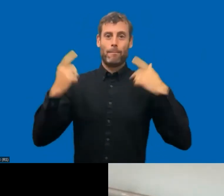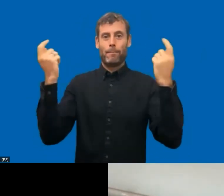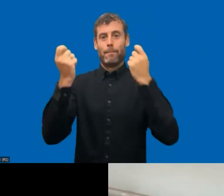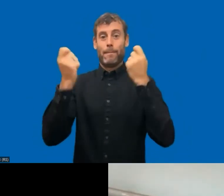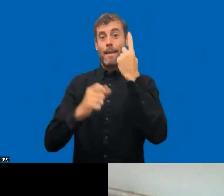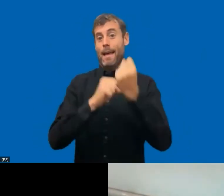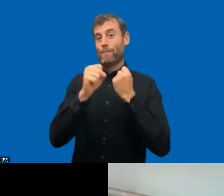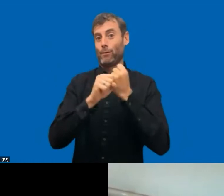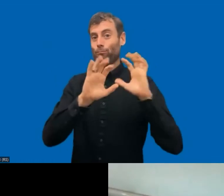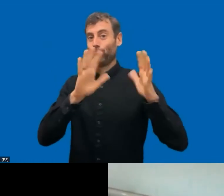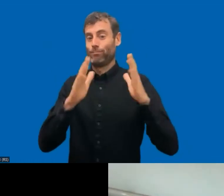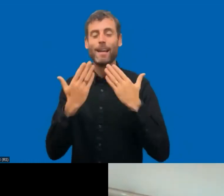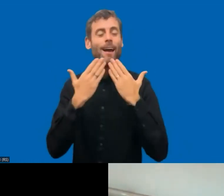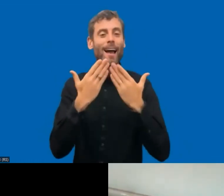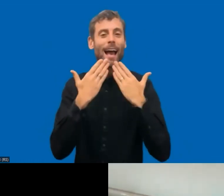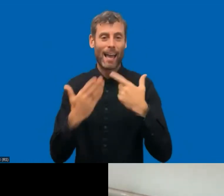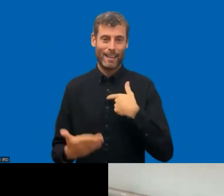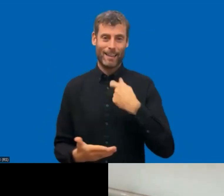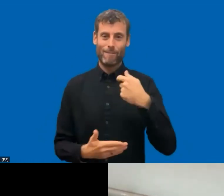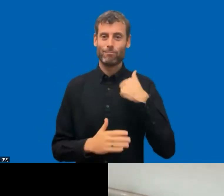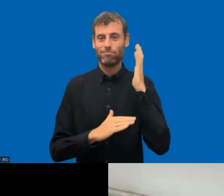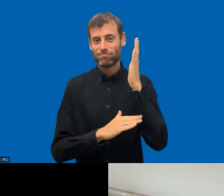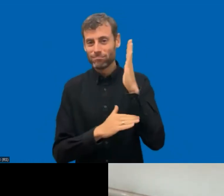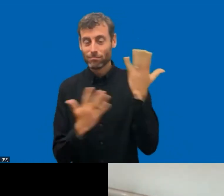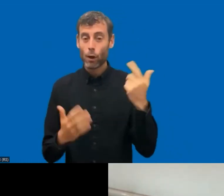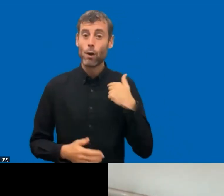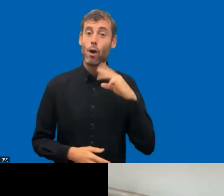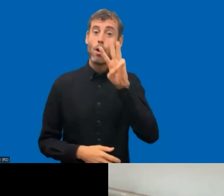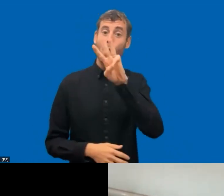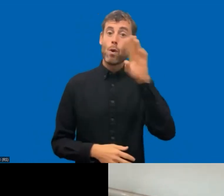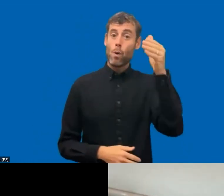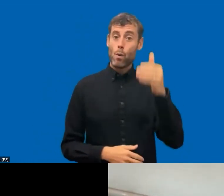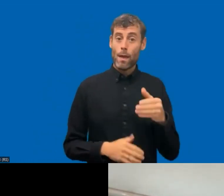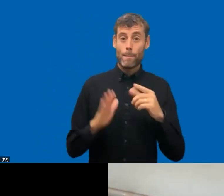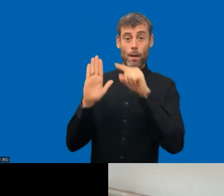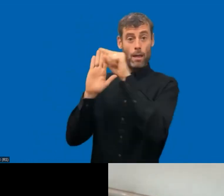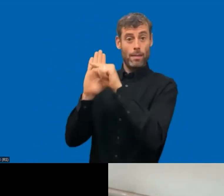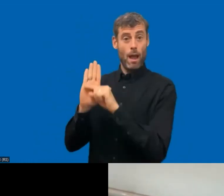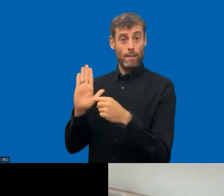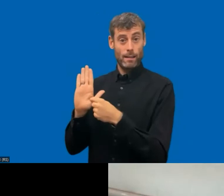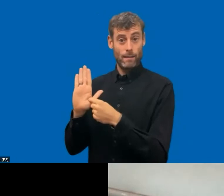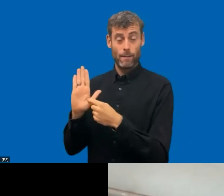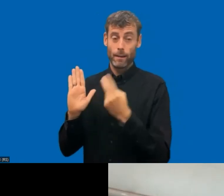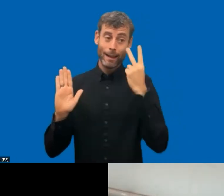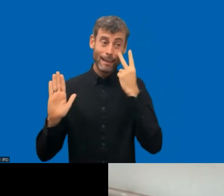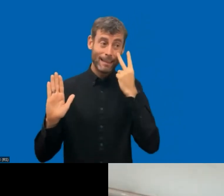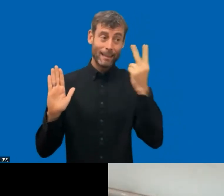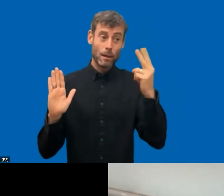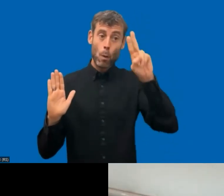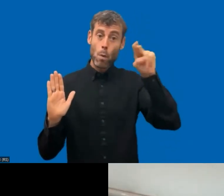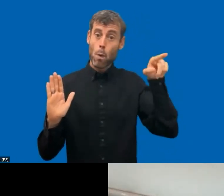mentioned, Susanna, the web directive is not fully implemented in Norway yet. So we